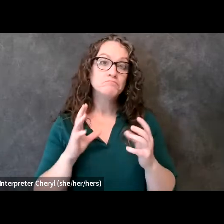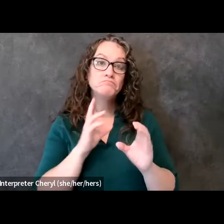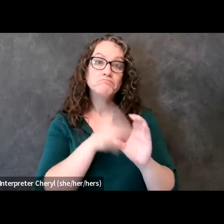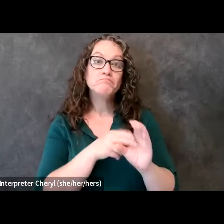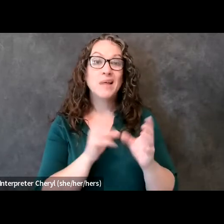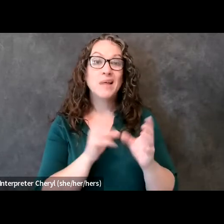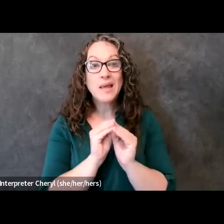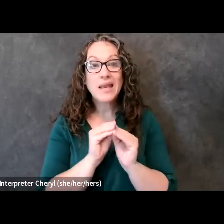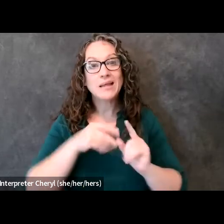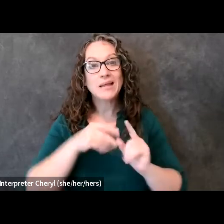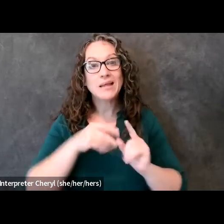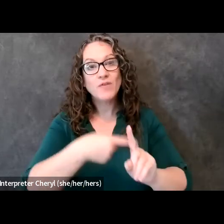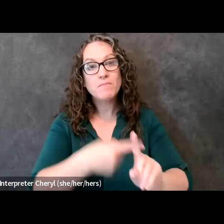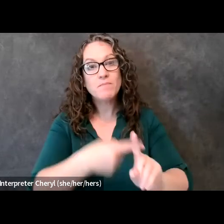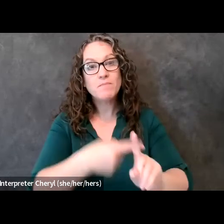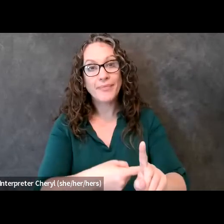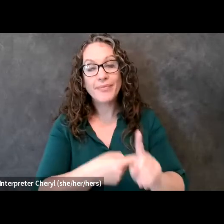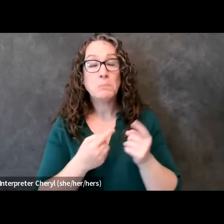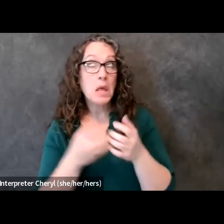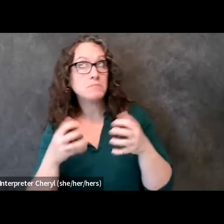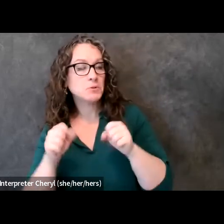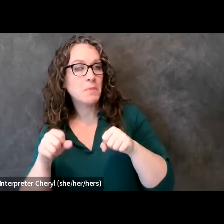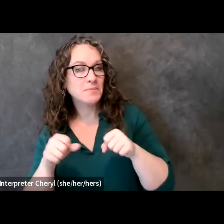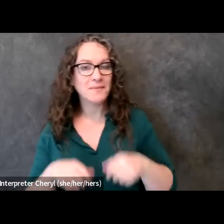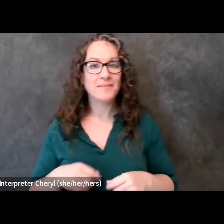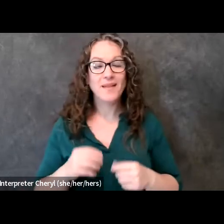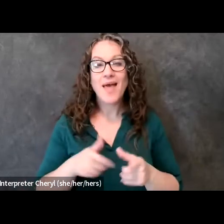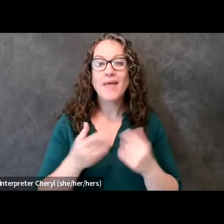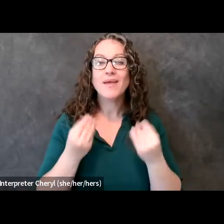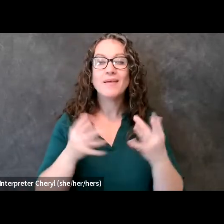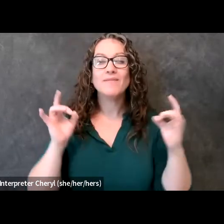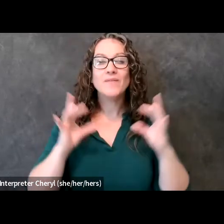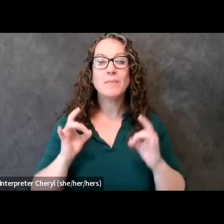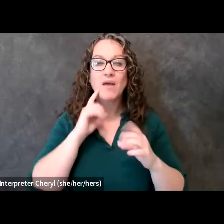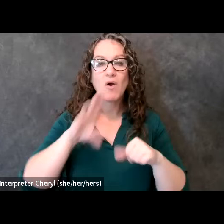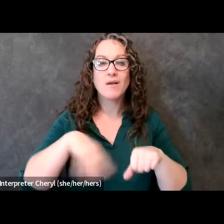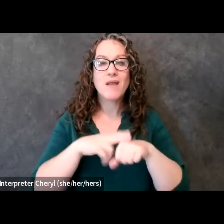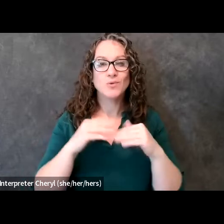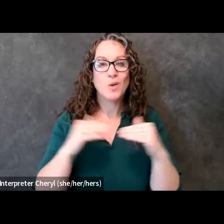as you can um and and providing your feedback on a national level of how we can engage our alumni